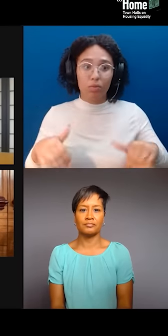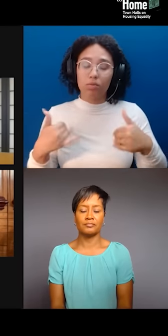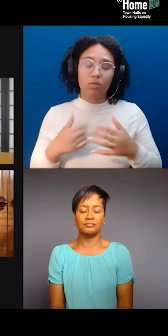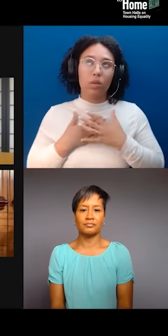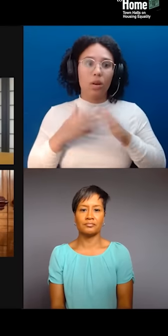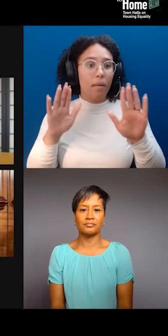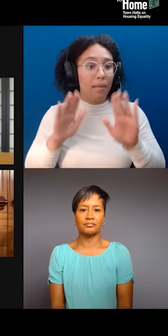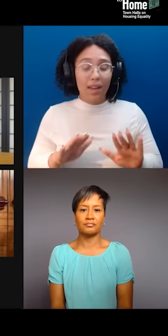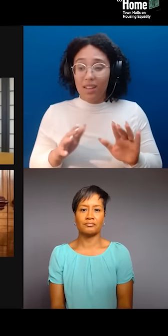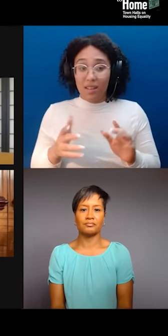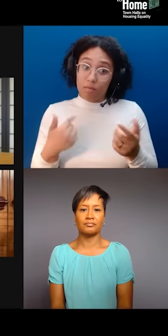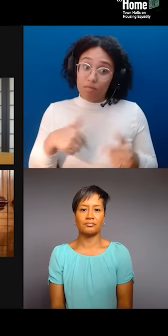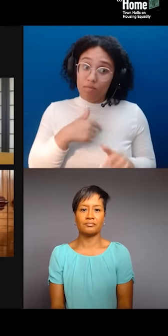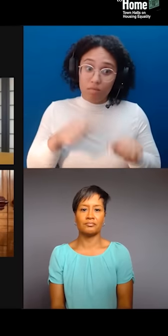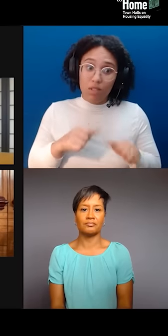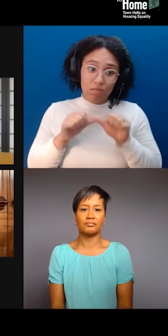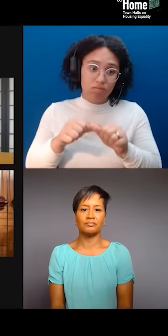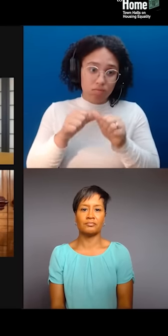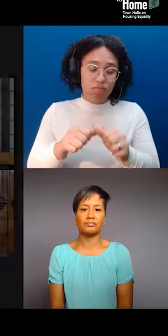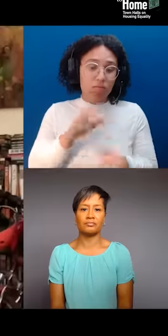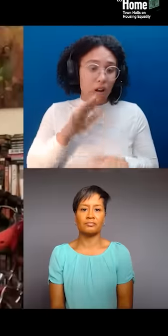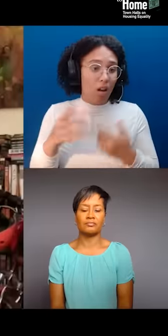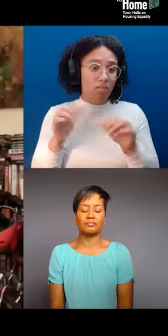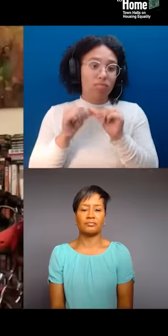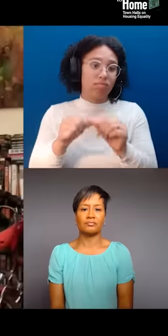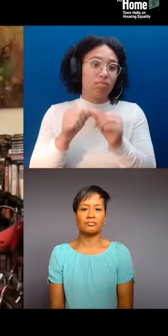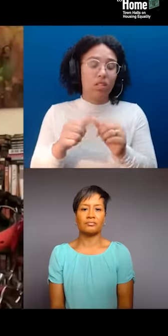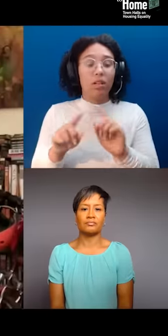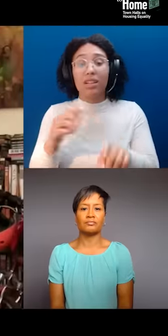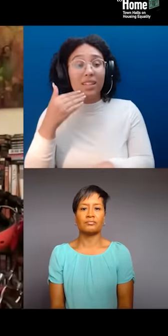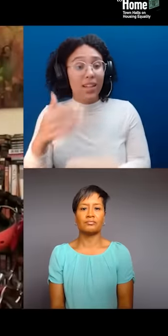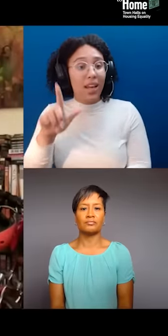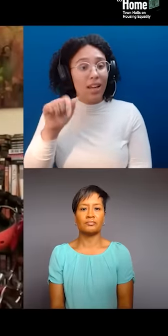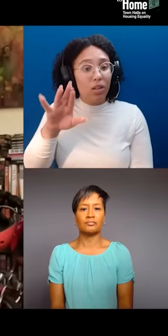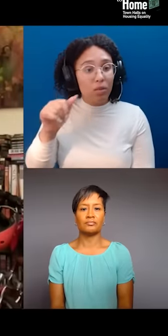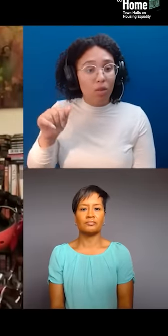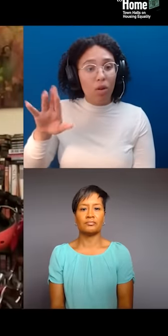a big thank you to all of you for joining us tonight. Please come back next Wednesday, 6:00 p.m. Eastern for the Bigger Picture,